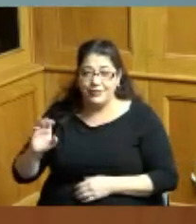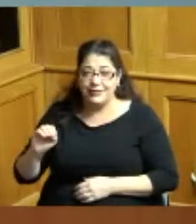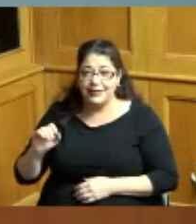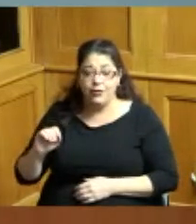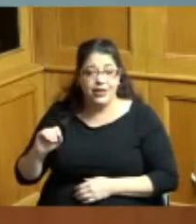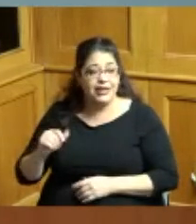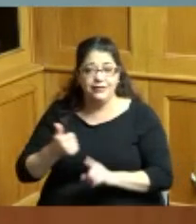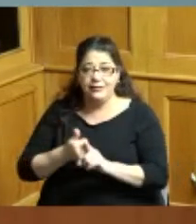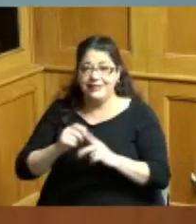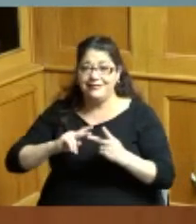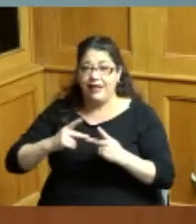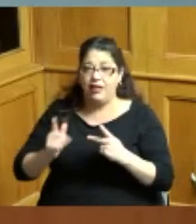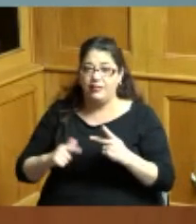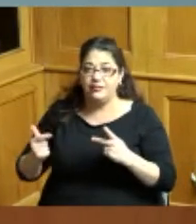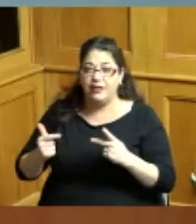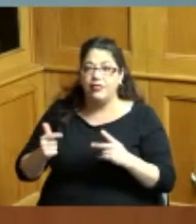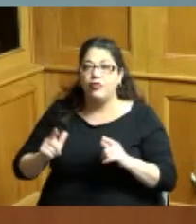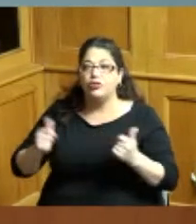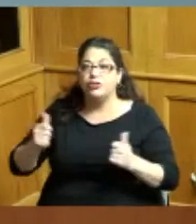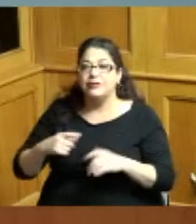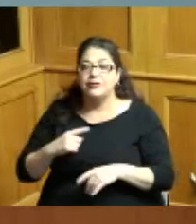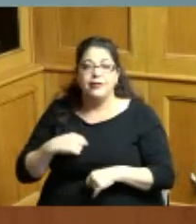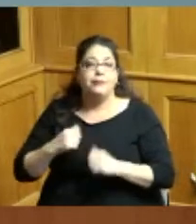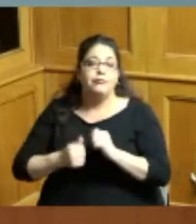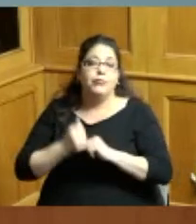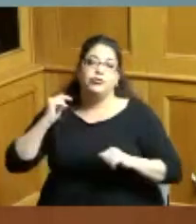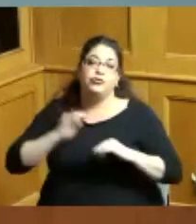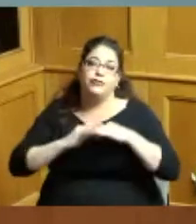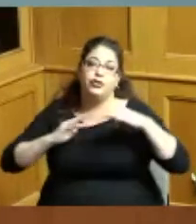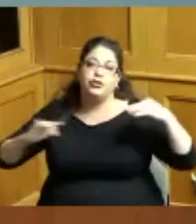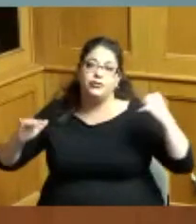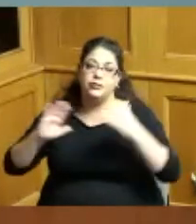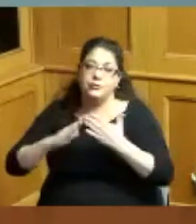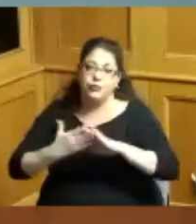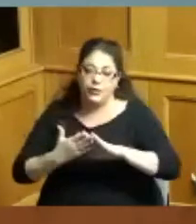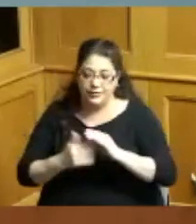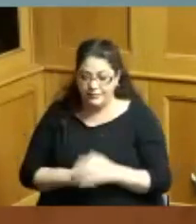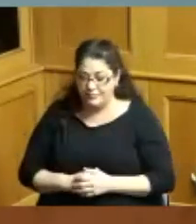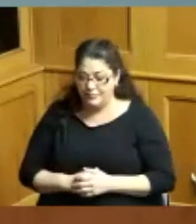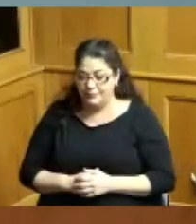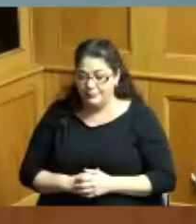and has remained one of its most diverse communities and whereas outside of his work in